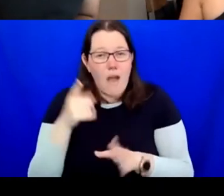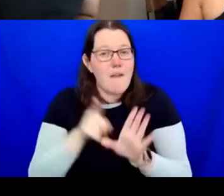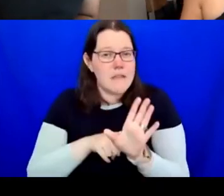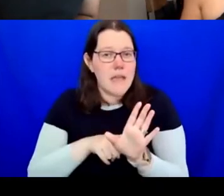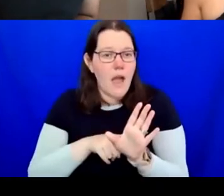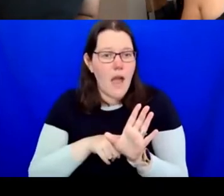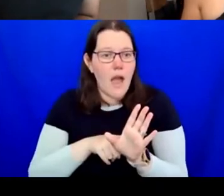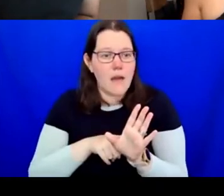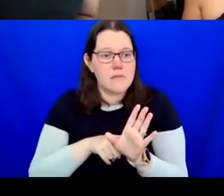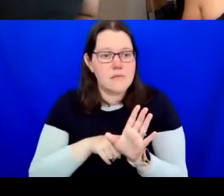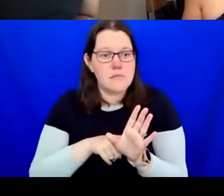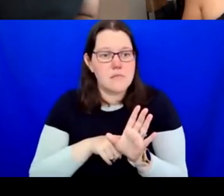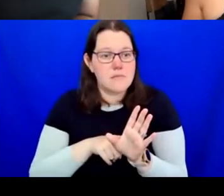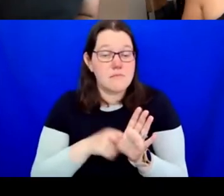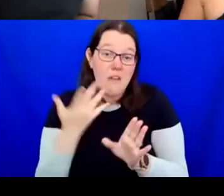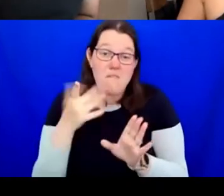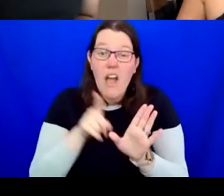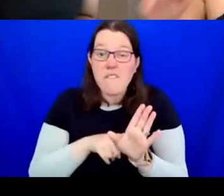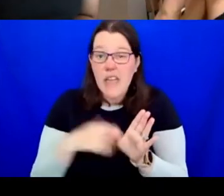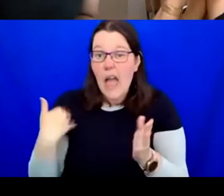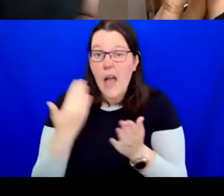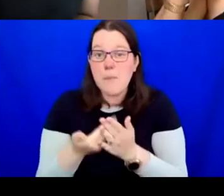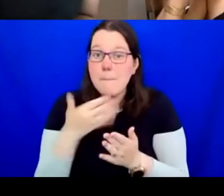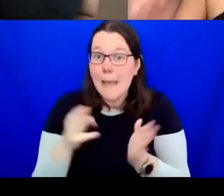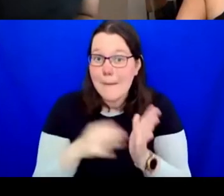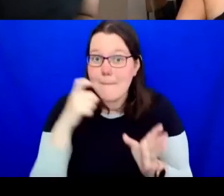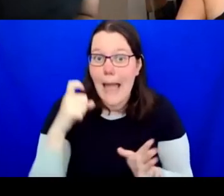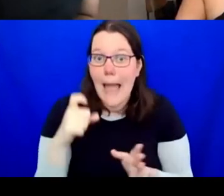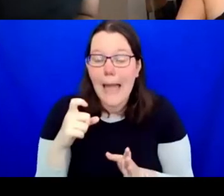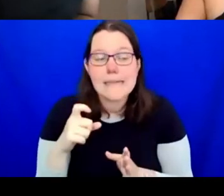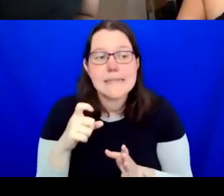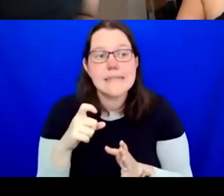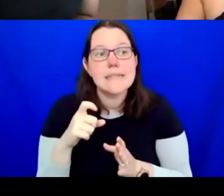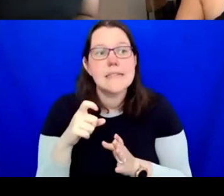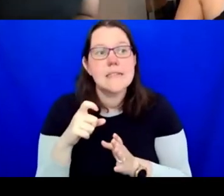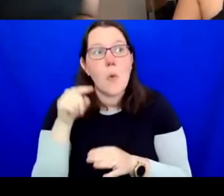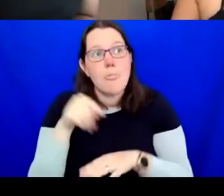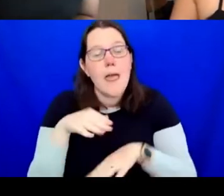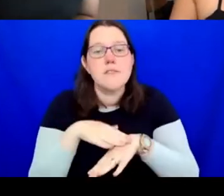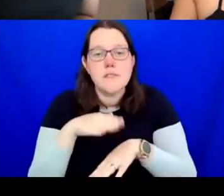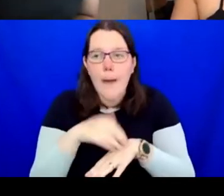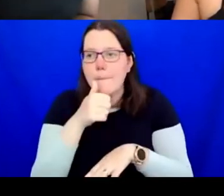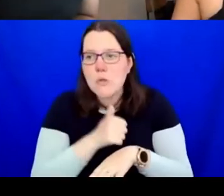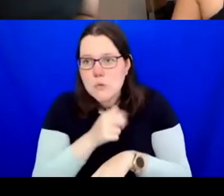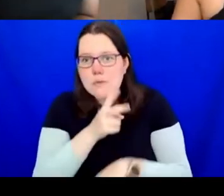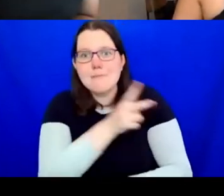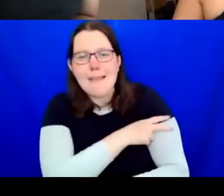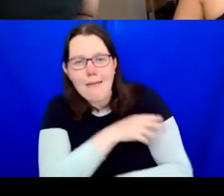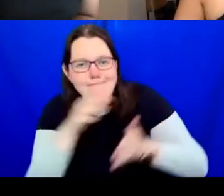summer at MAC, that time has been spent nurturing the staff and helping them to have that critical